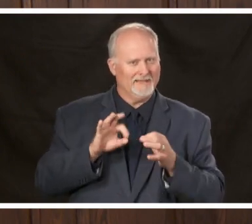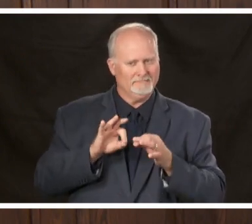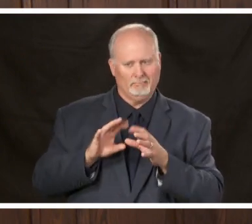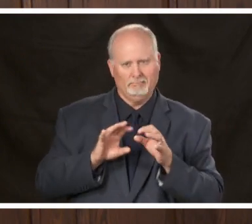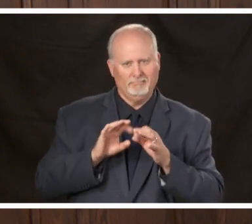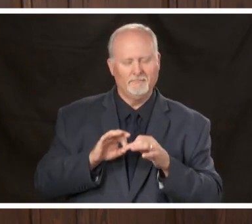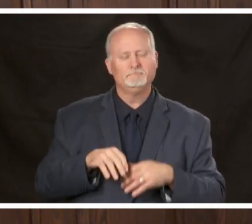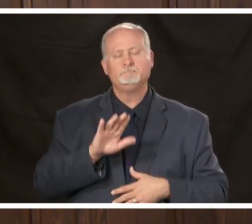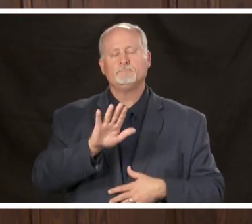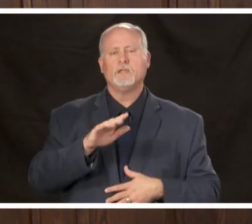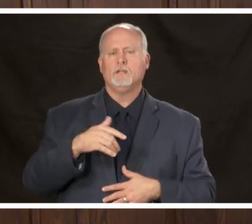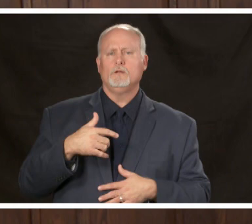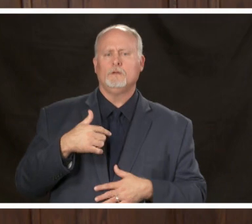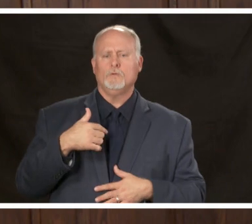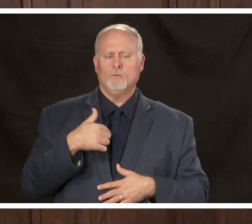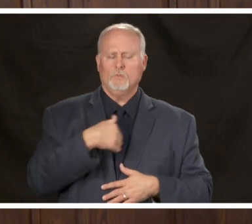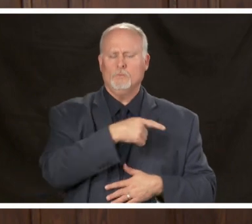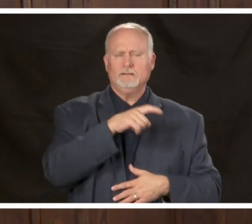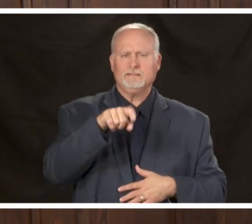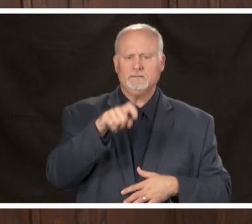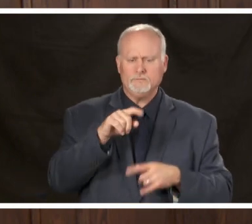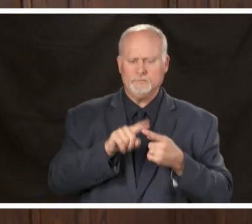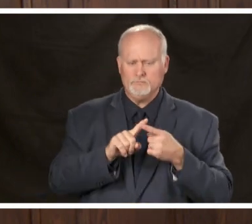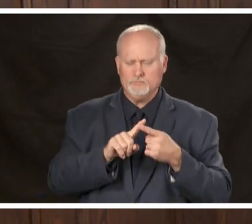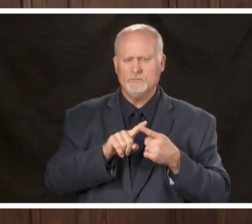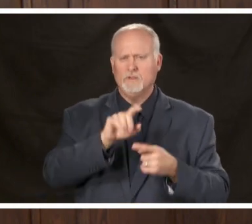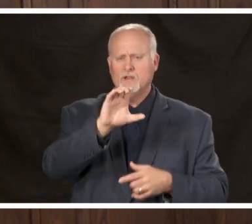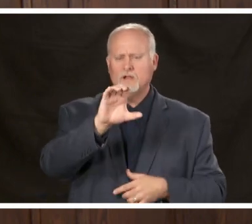have to ramp up our efforts to do that contact tracing which is going to